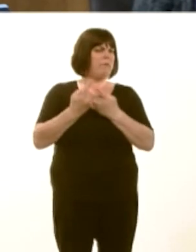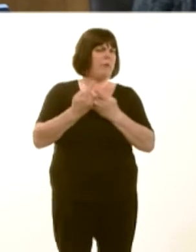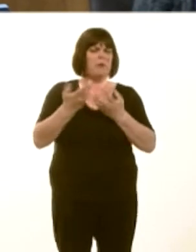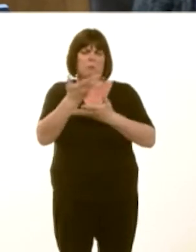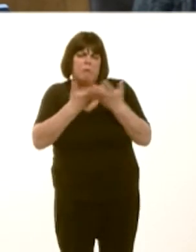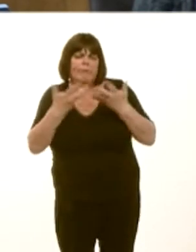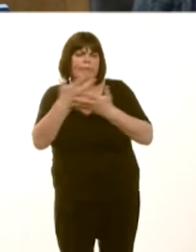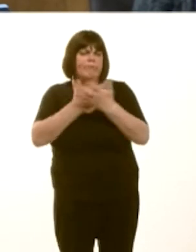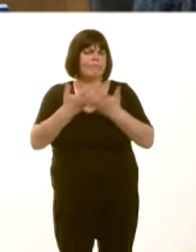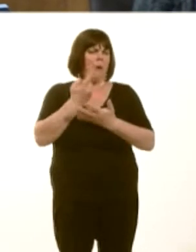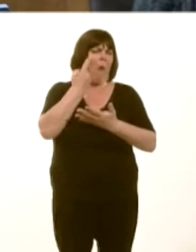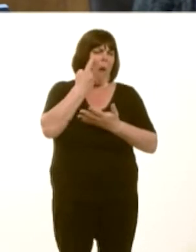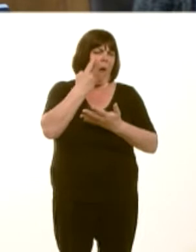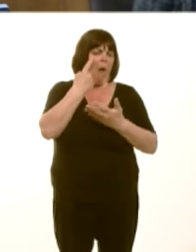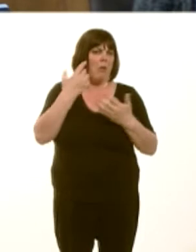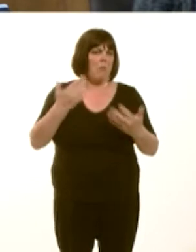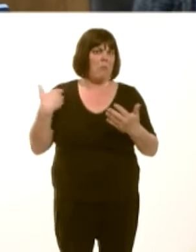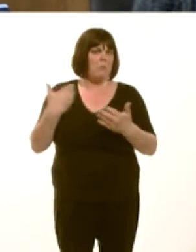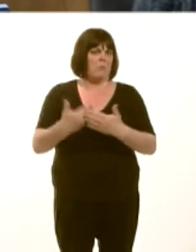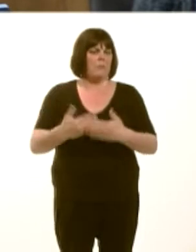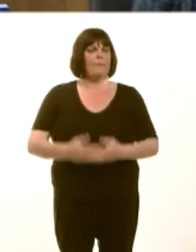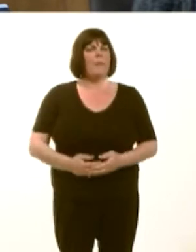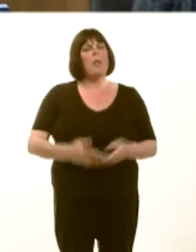y Gweinidog yn rhoi mwy o fanylion cyn diwedd y tymor hwn.